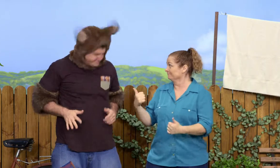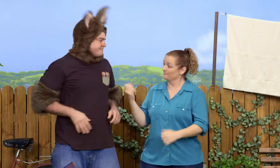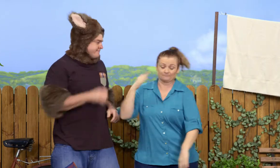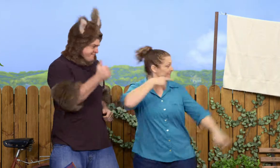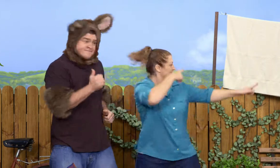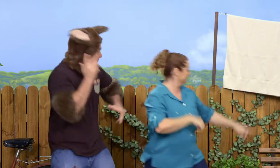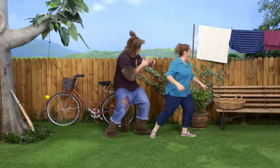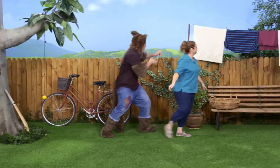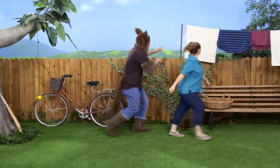Right. OK.